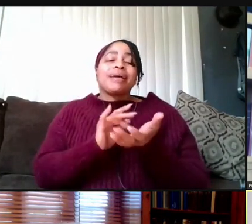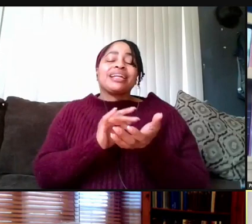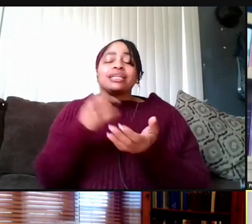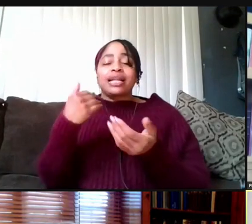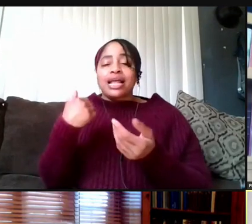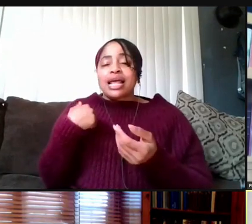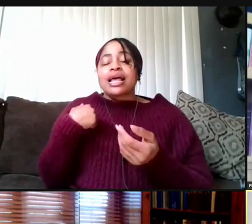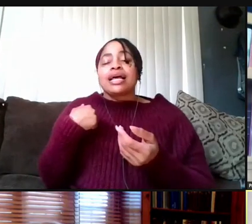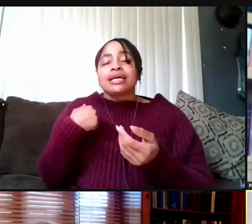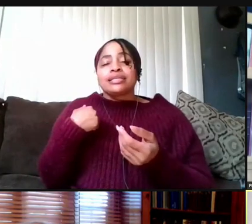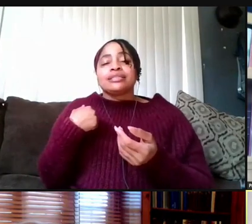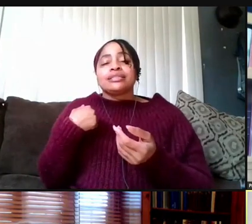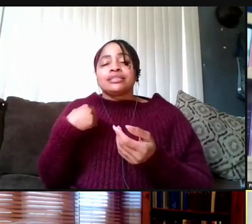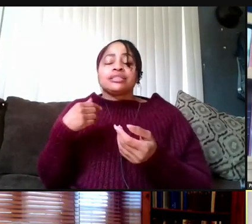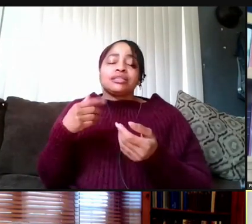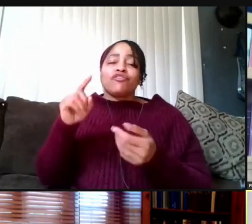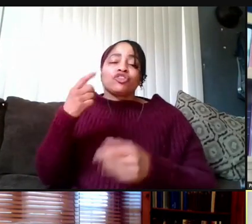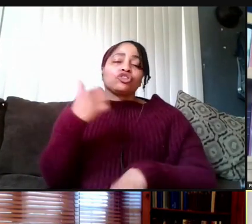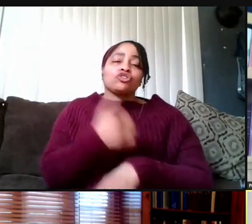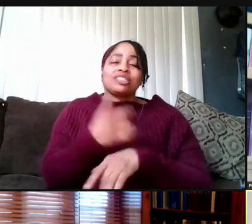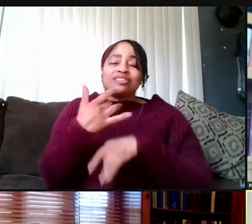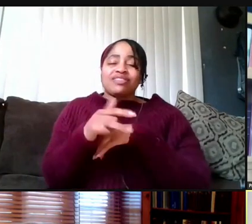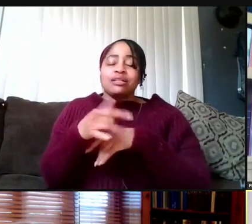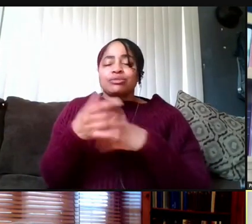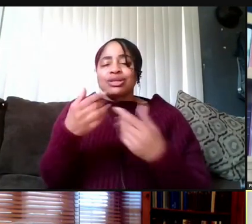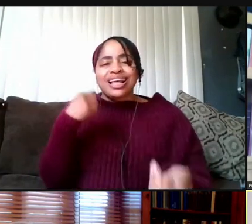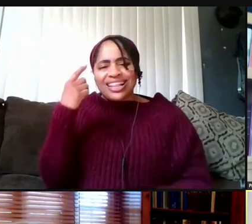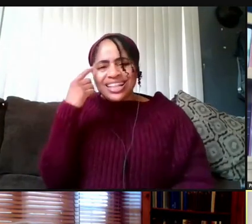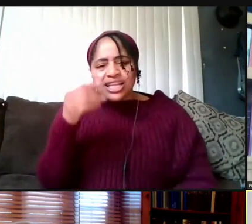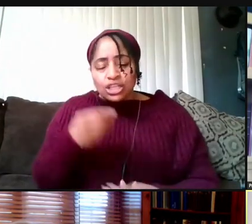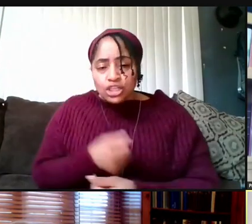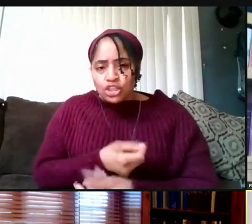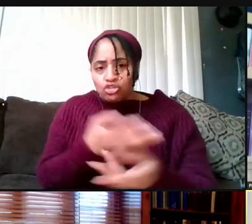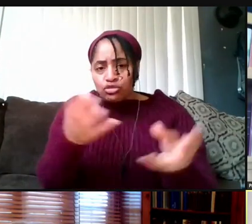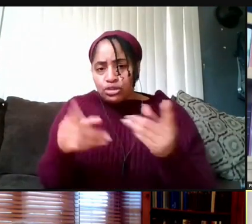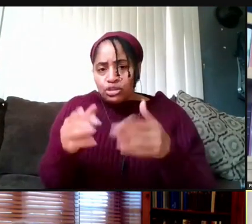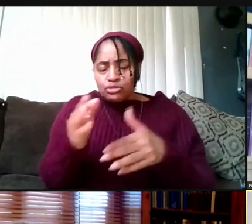I think the distribution between high density